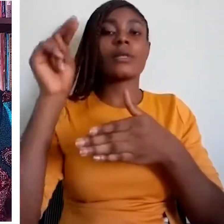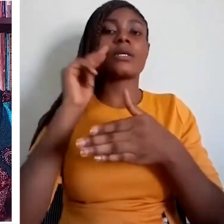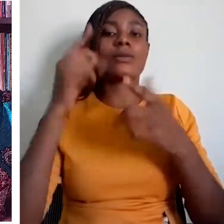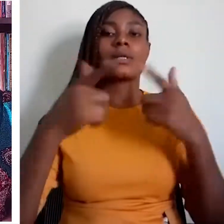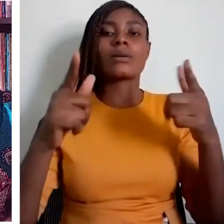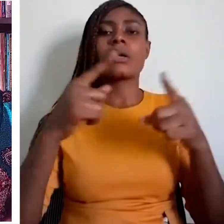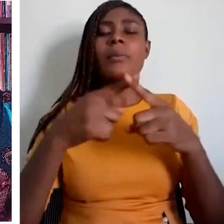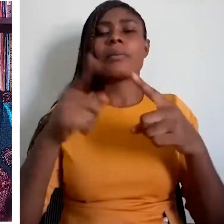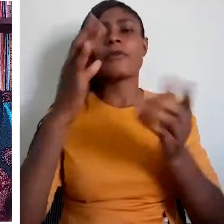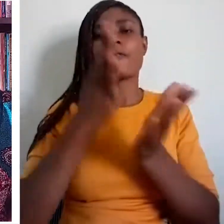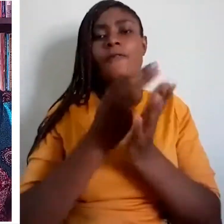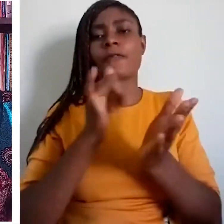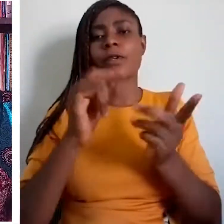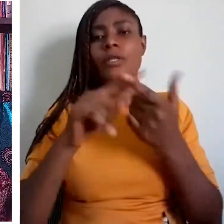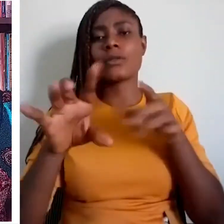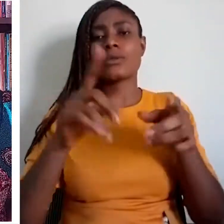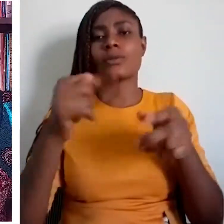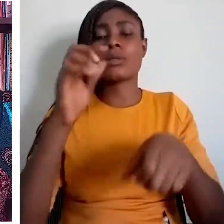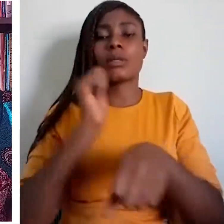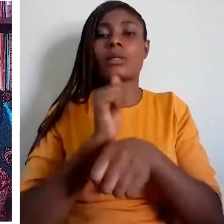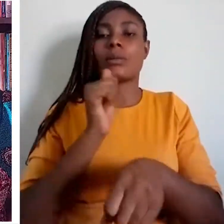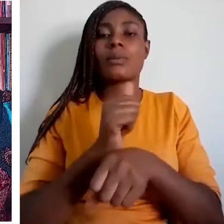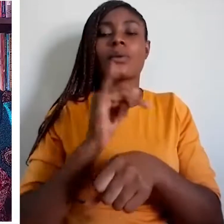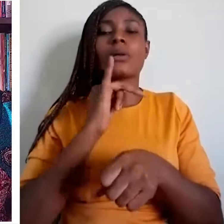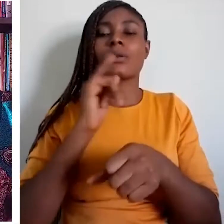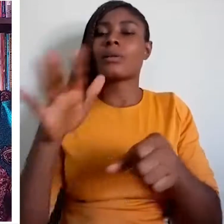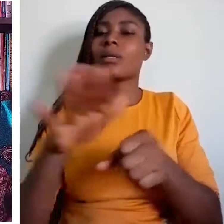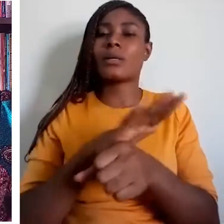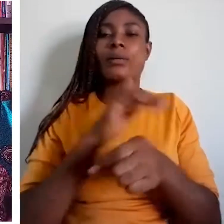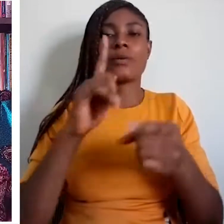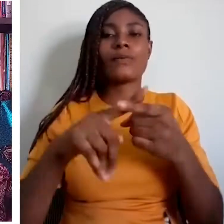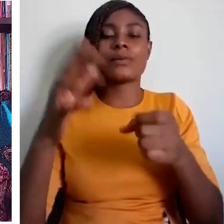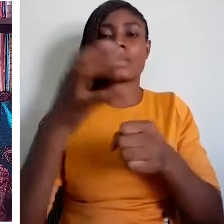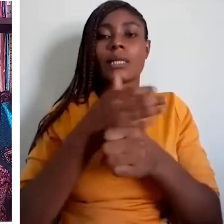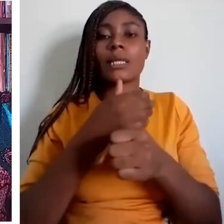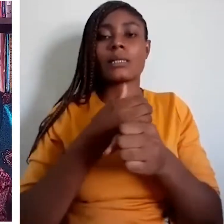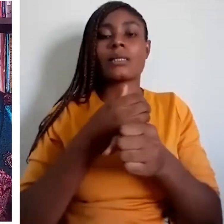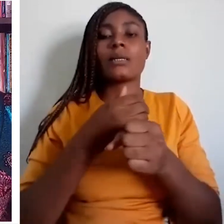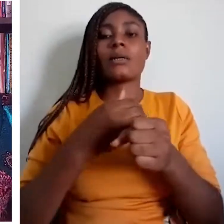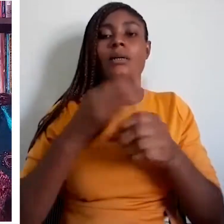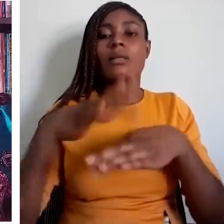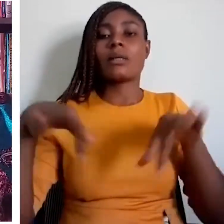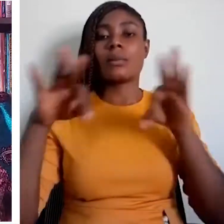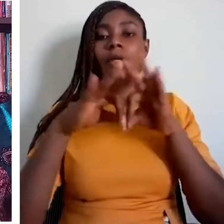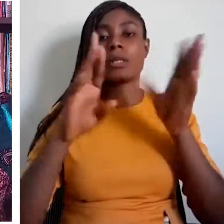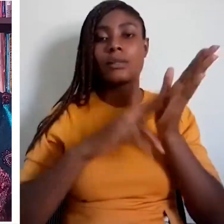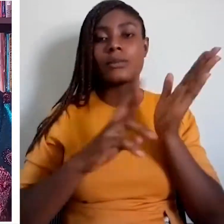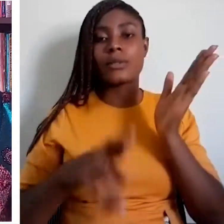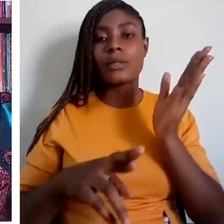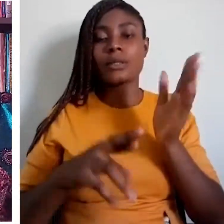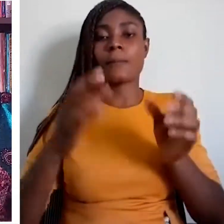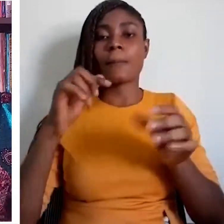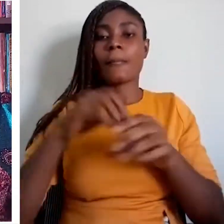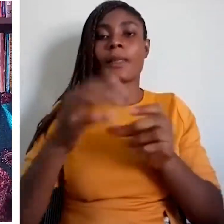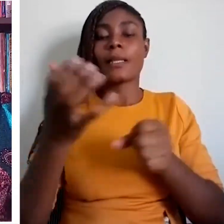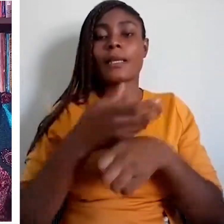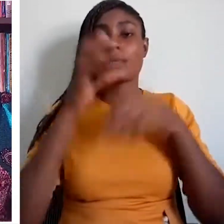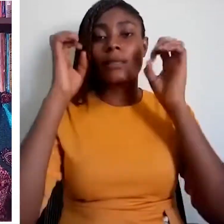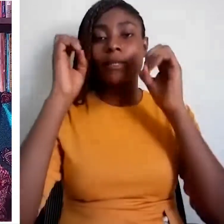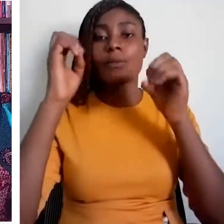domains. It adopted the African Academy of Languages (ACALAN), in 2006 to promote African languages and their use in the countries, especially in language policies. These instruments support and provide for the indigenous languages. The different constitutions of the various governments are guided by these and they have drawn from them to account for the languages in their territories. While some countries have language policies with well spelt out guidelines, some do not. For instance, South Africa is one of the countries with a robust linguistic plan.